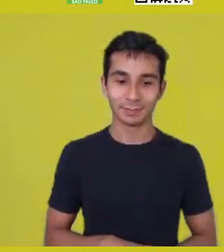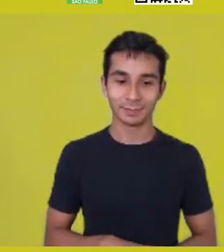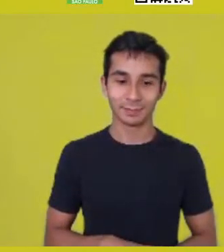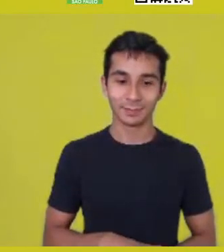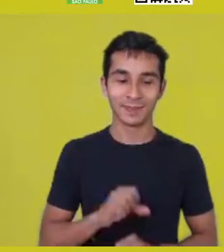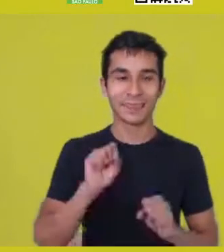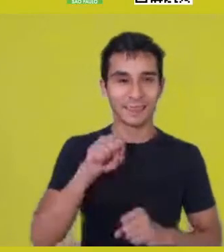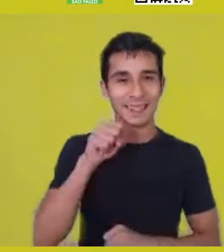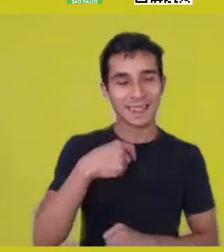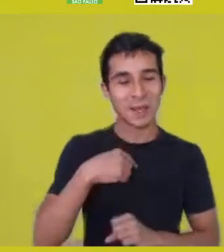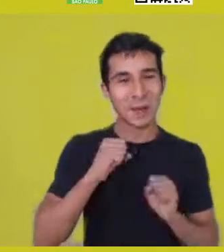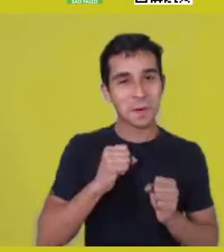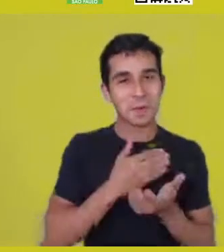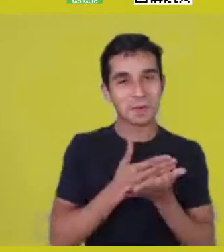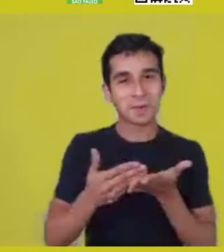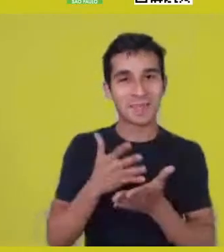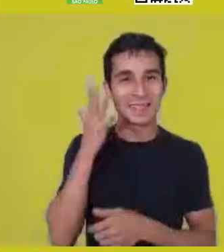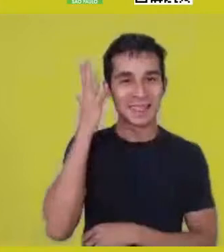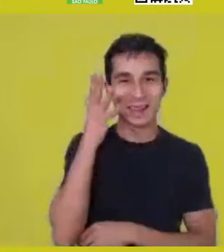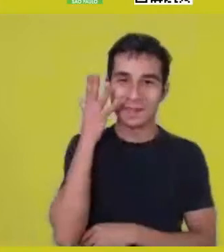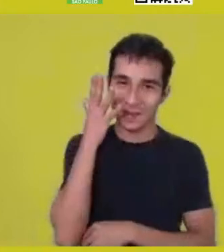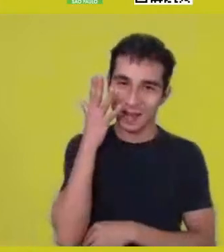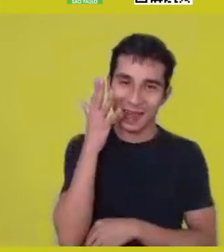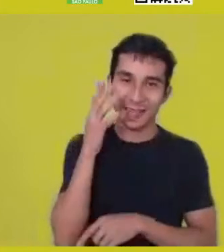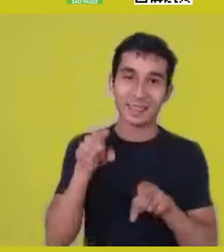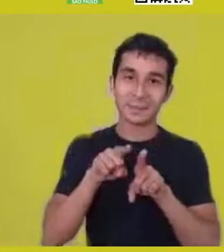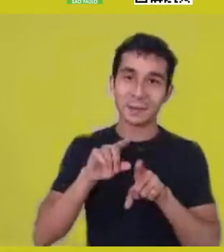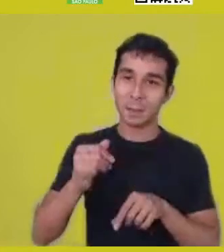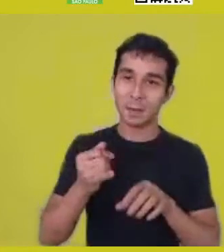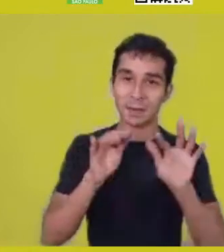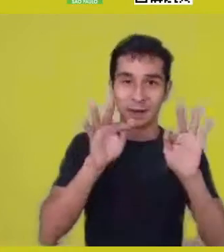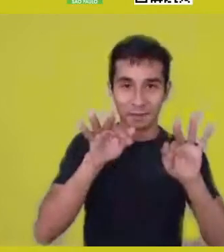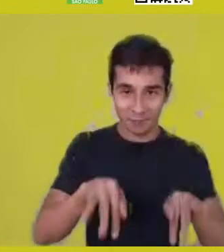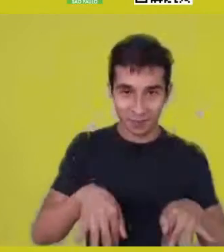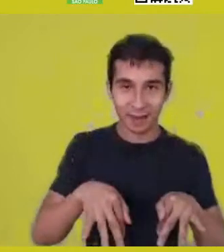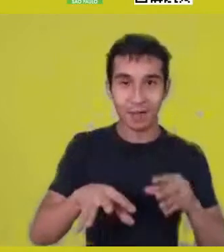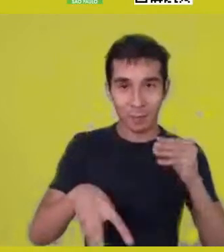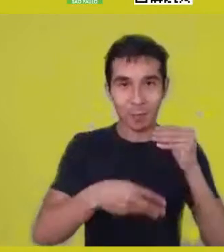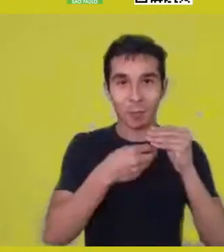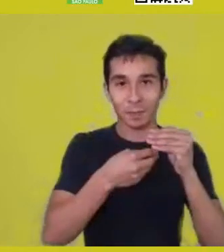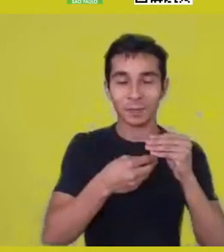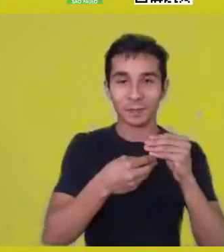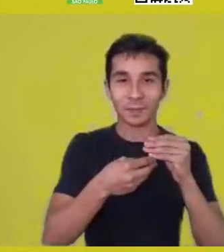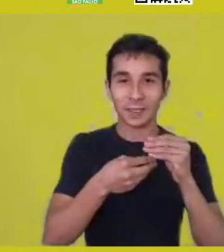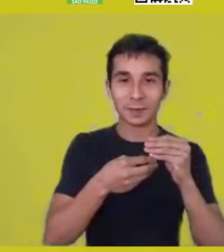If you’d like to make your final remarks, too, with this answer,